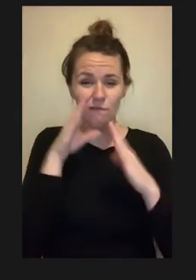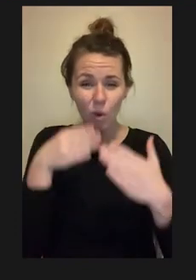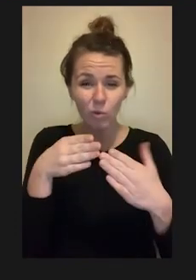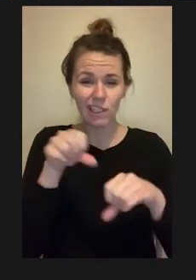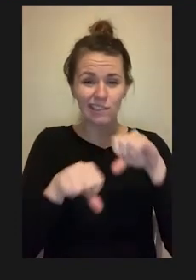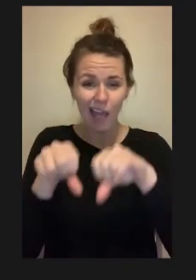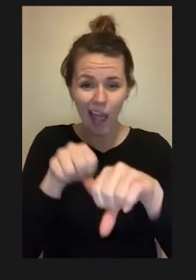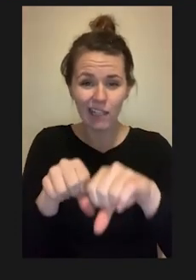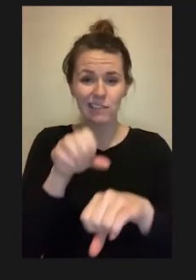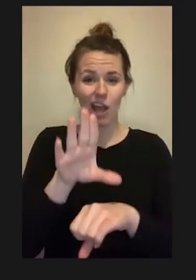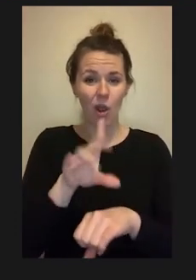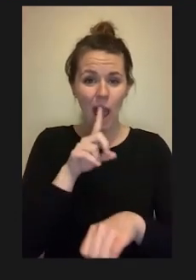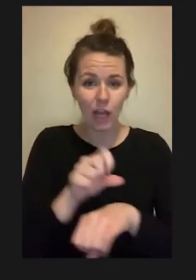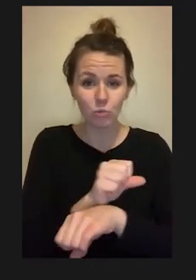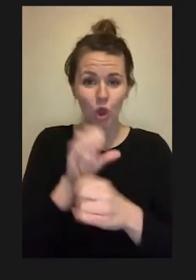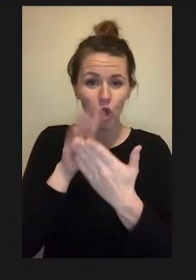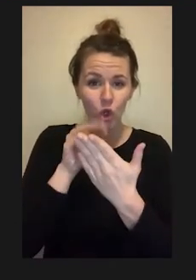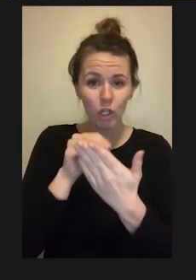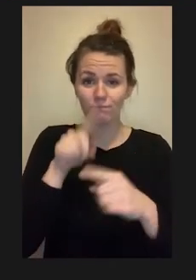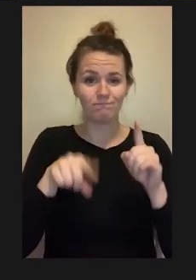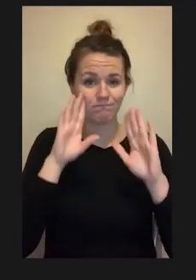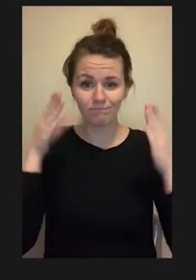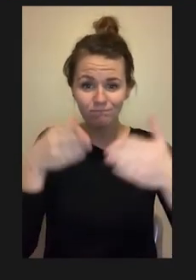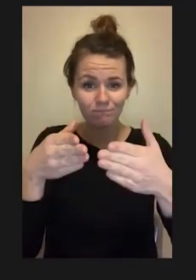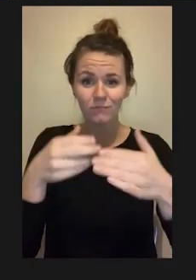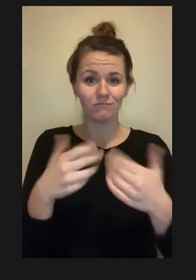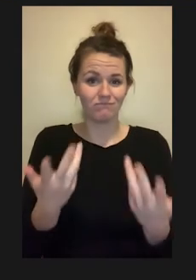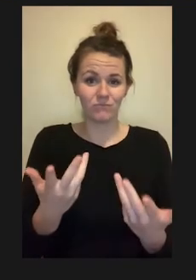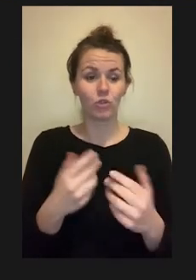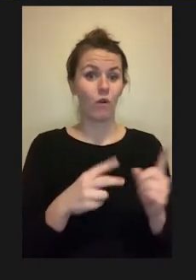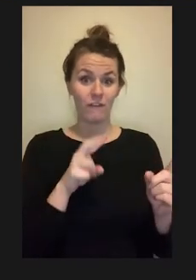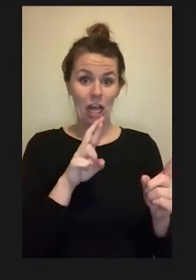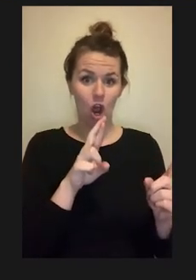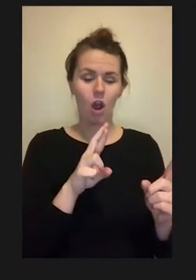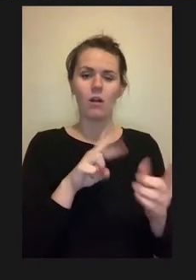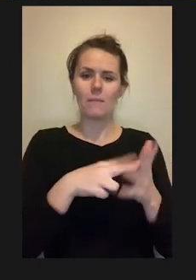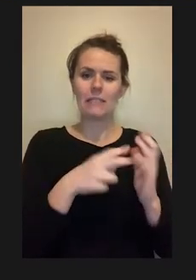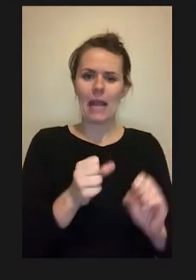of what they're supposed to be doing in that lab, so VR gives them that preparation.